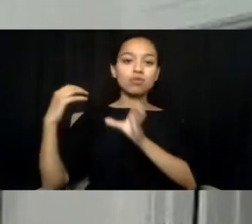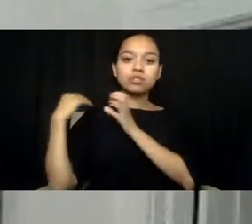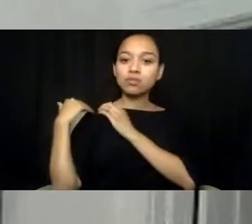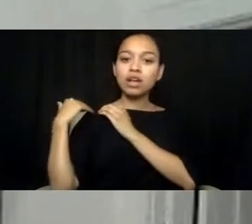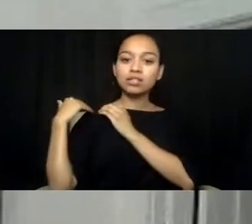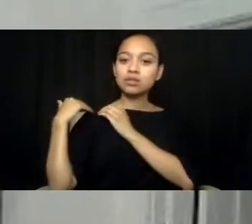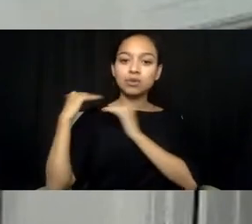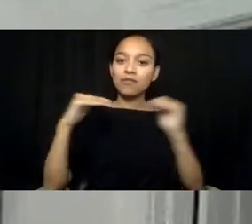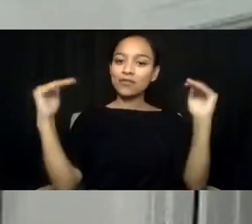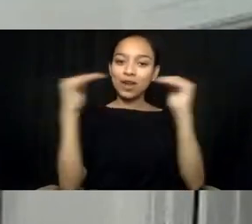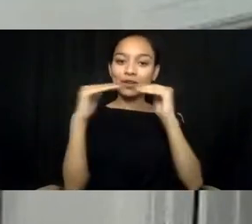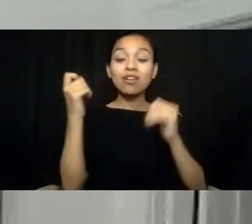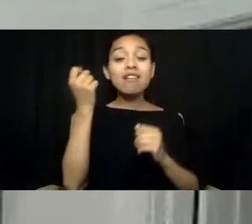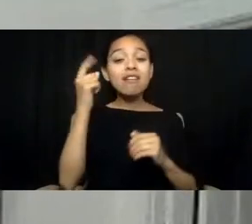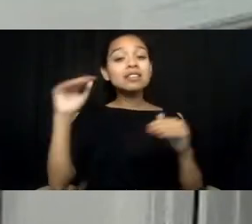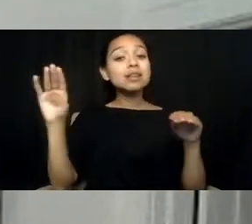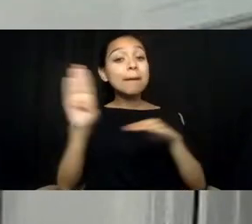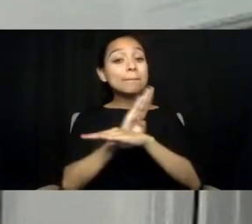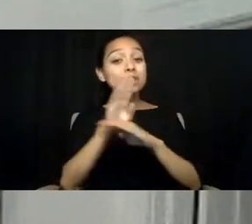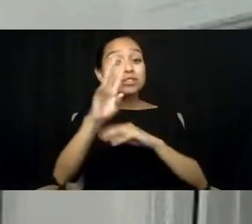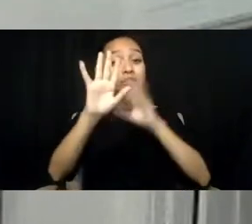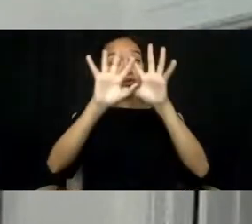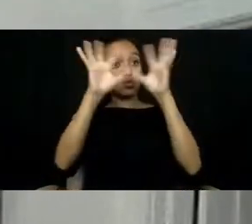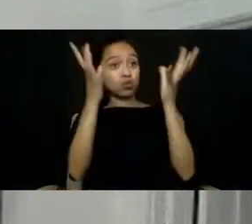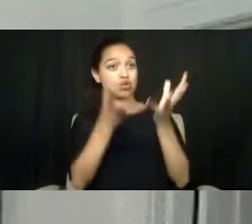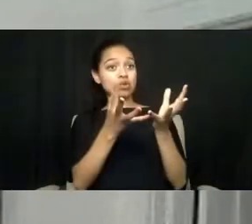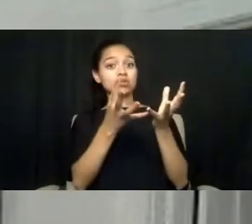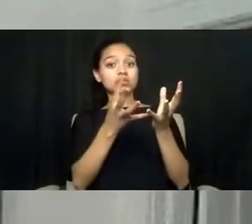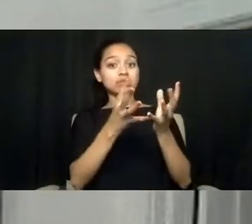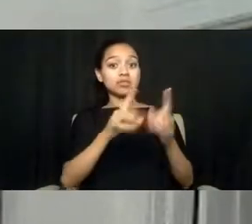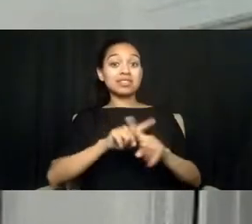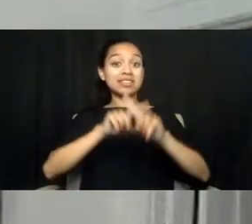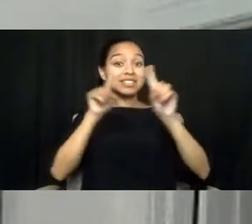the difference between a dream and a goal